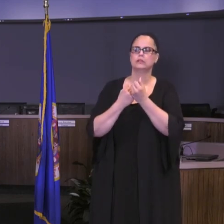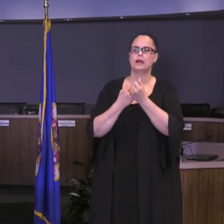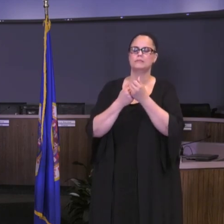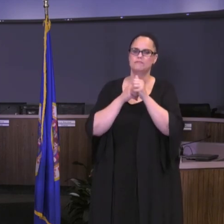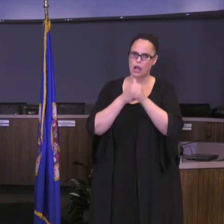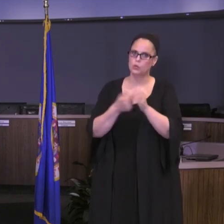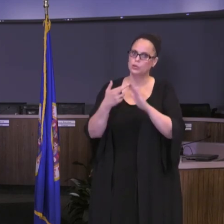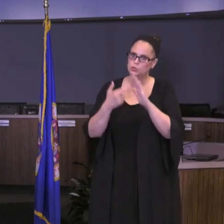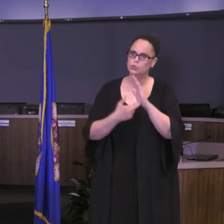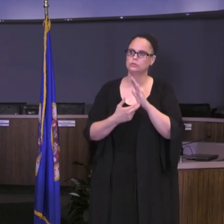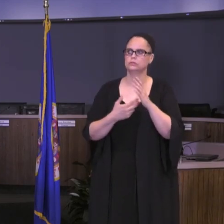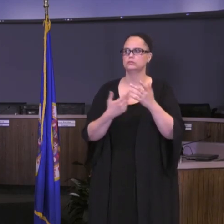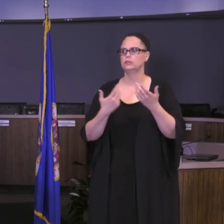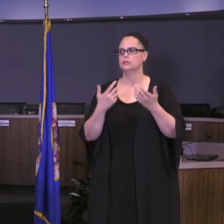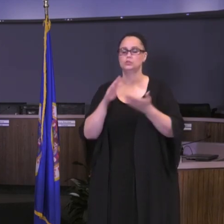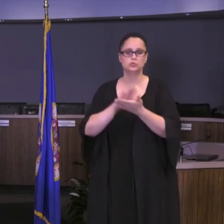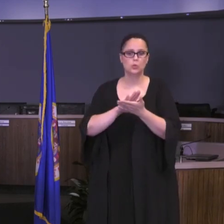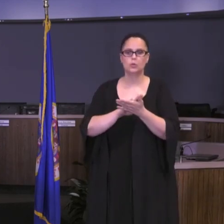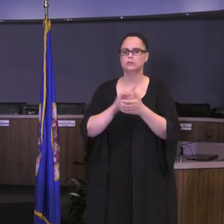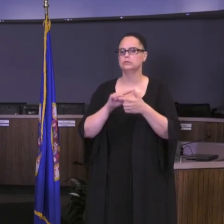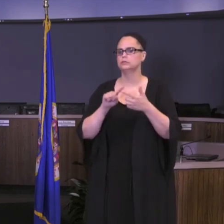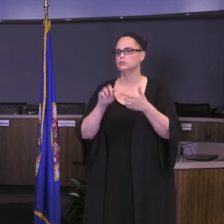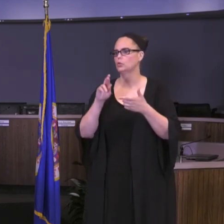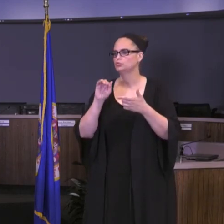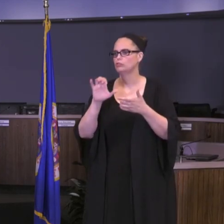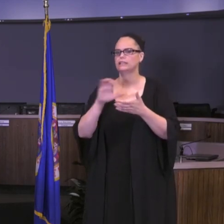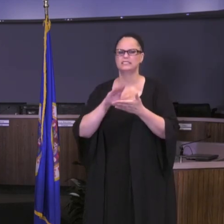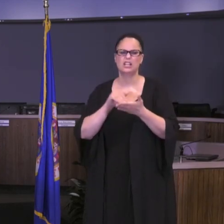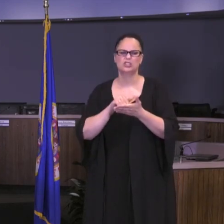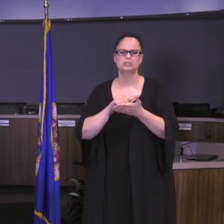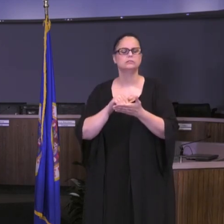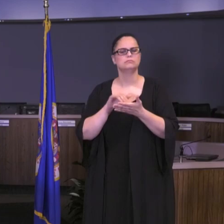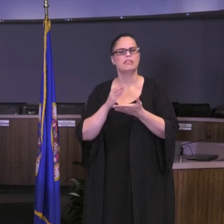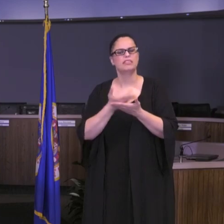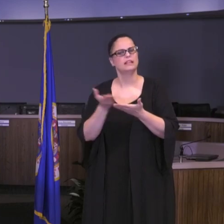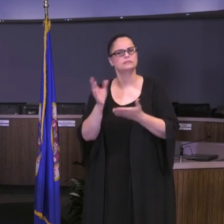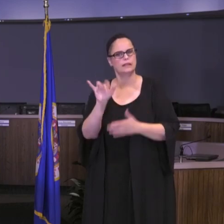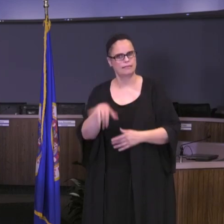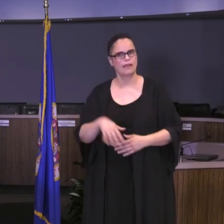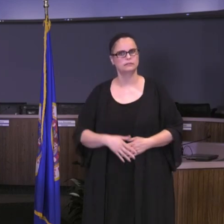rec centers, and places like that, so please be ready for more information on that.